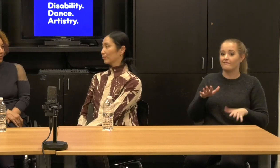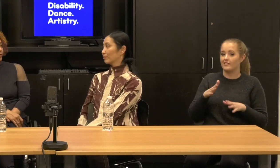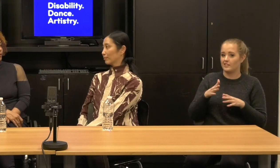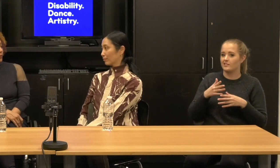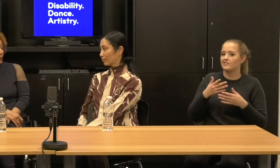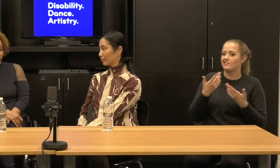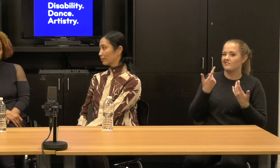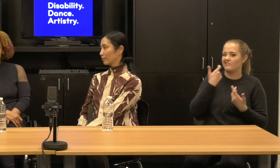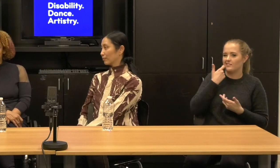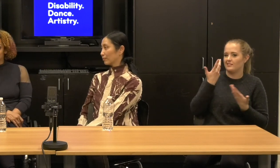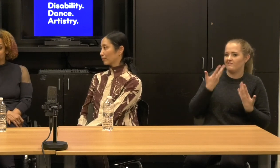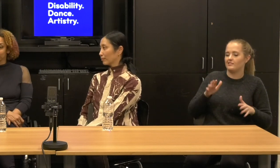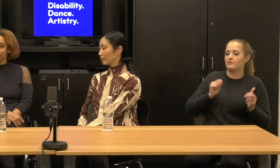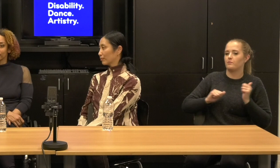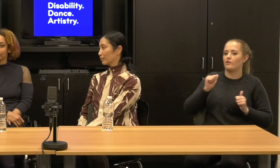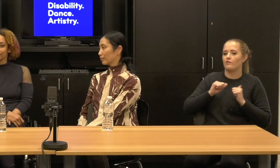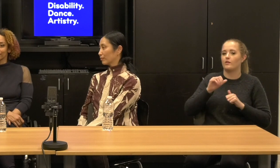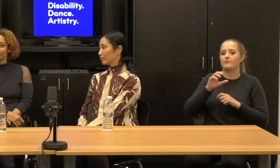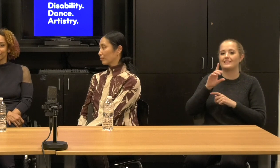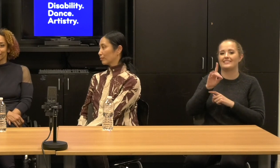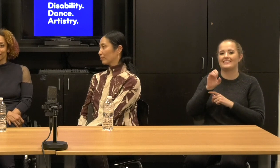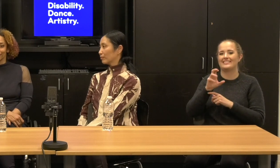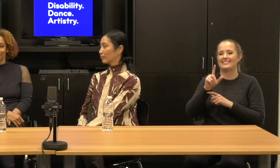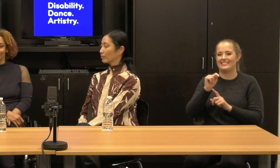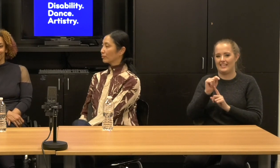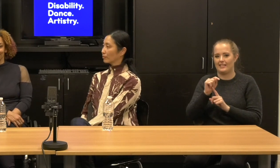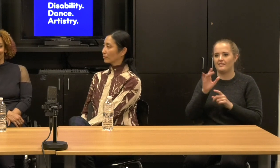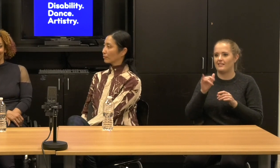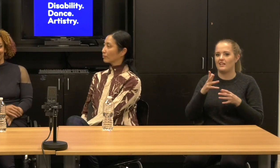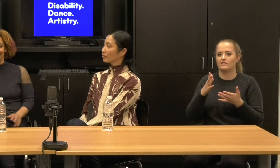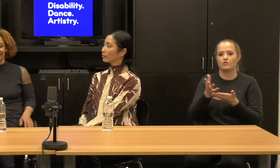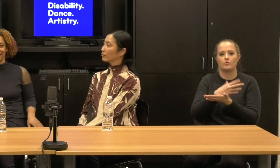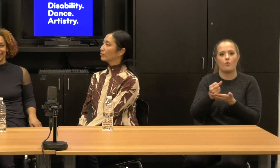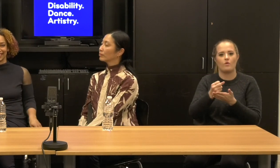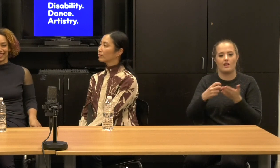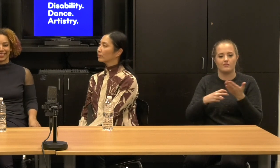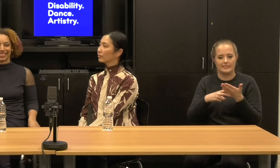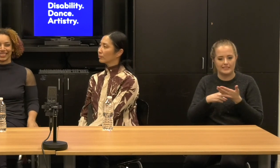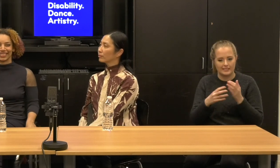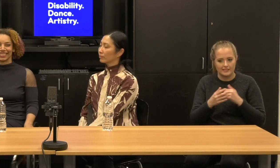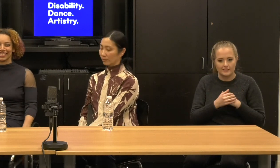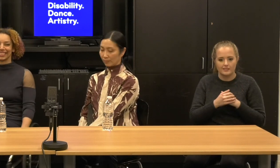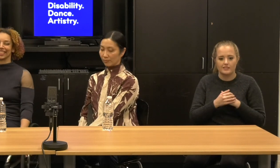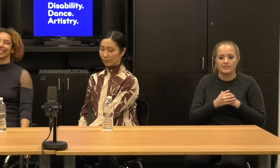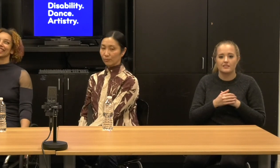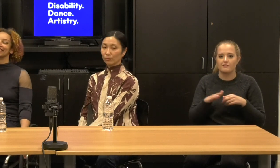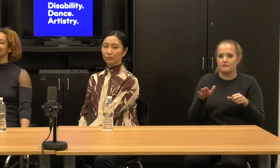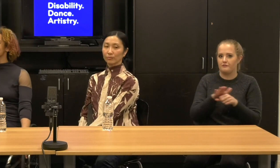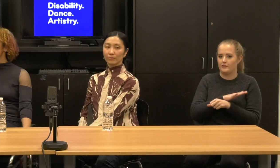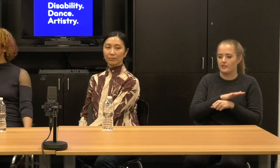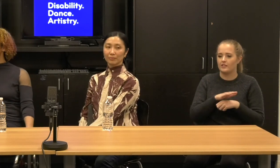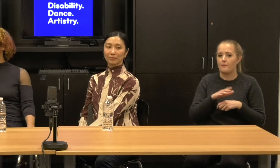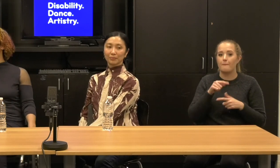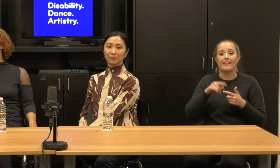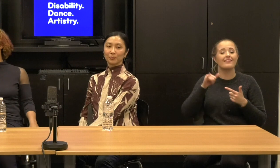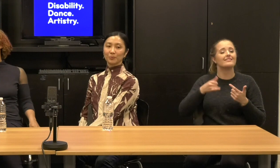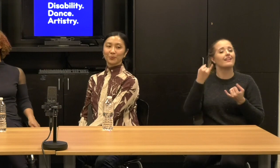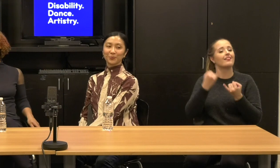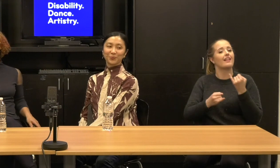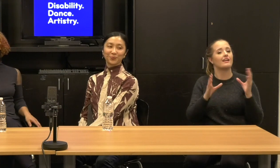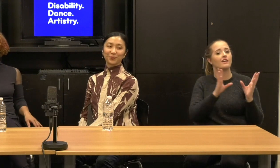But this is the last conversation in a series that dance Nyc, uh, incredible, um, dance